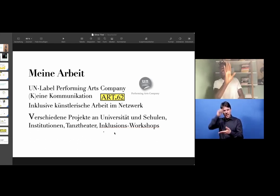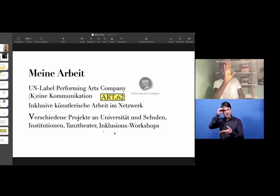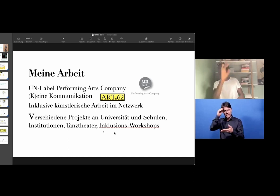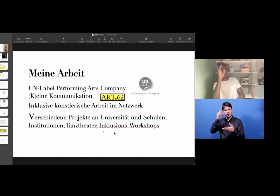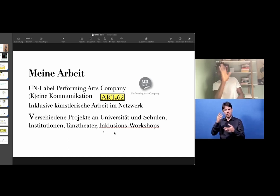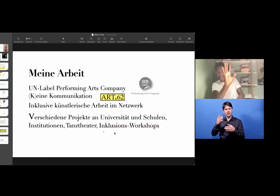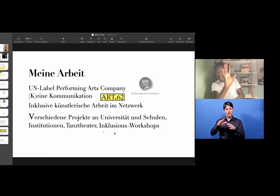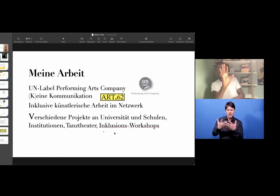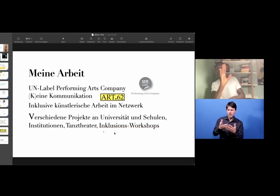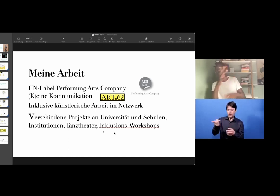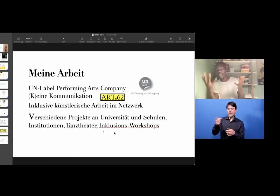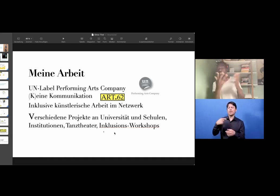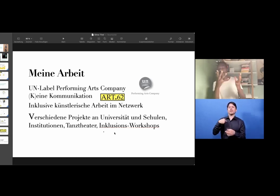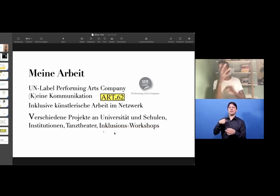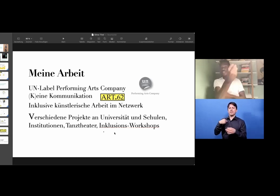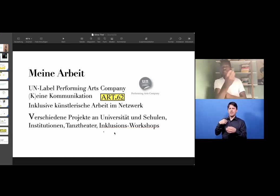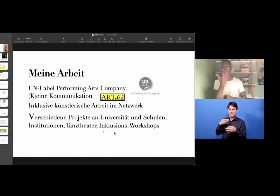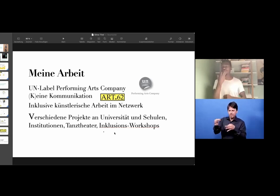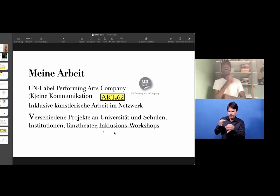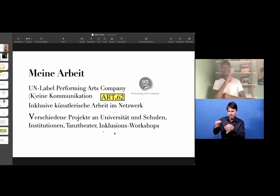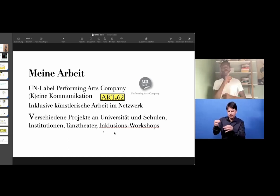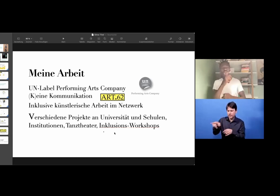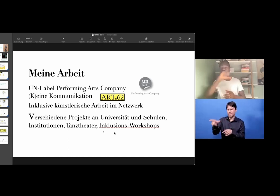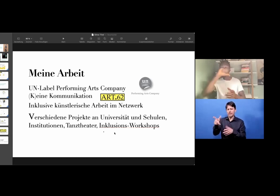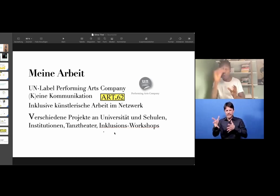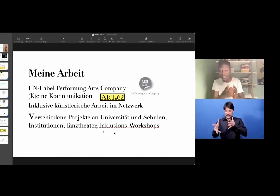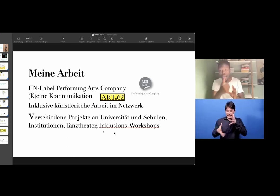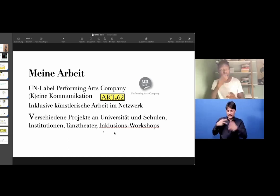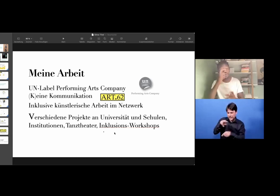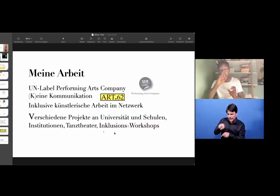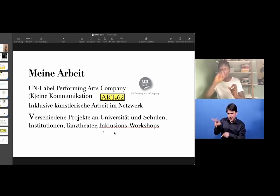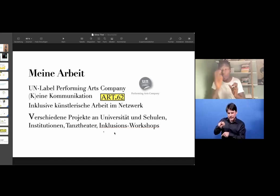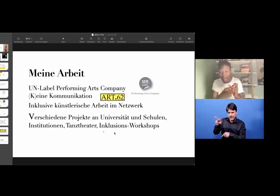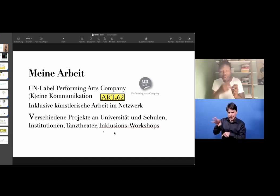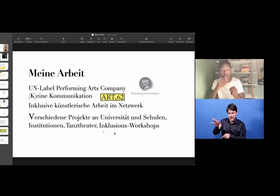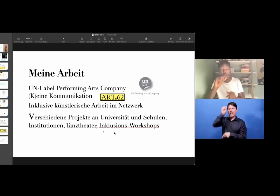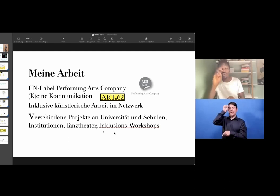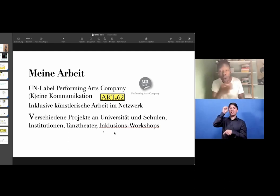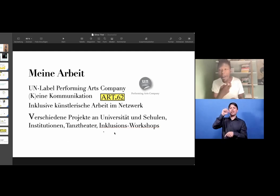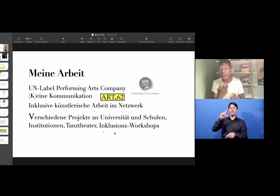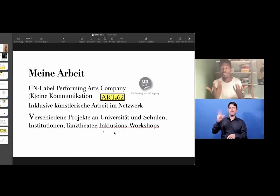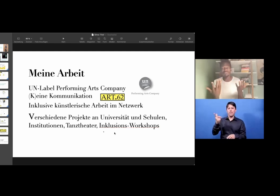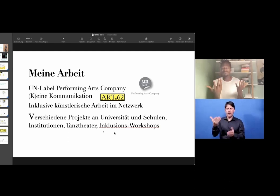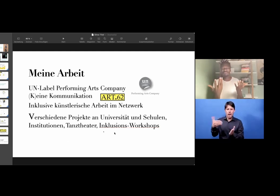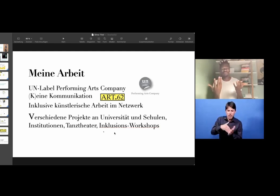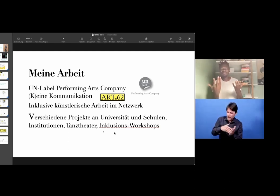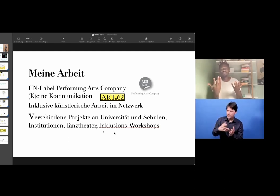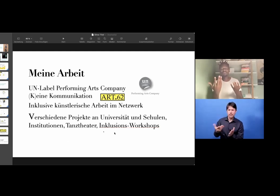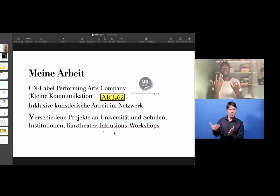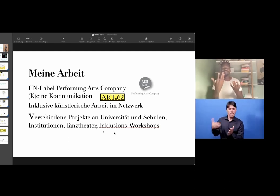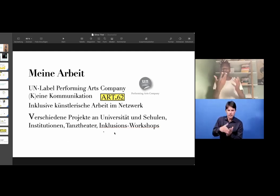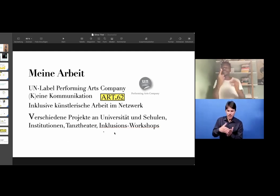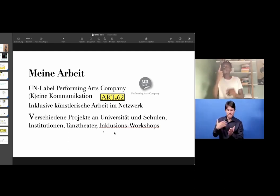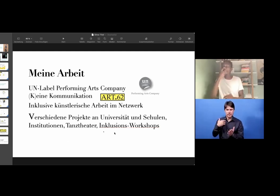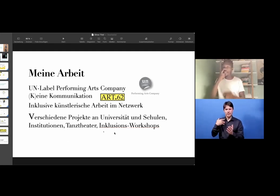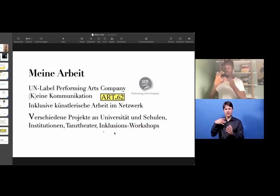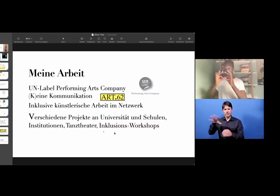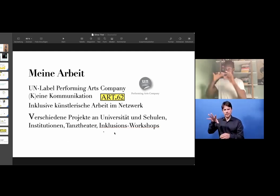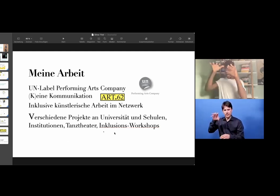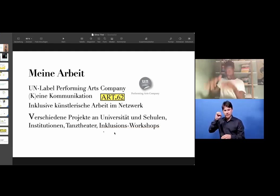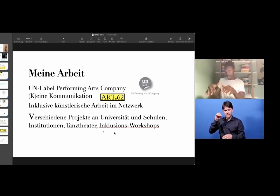how to be visually responsive, then you can actually achieve a lot. And what I'm trying to say is you have to keep on trying